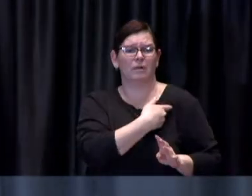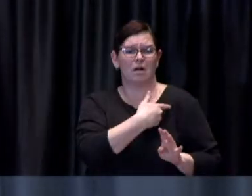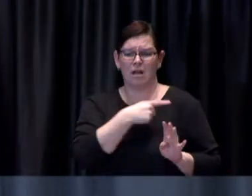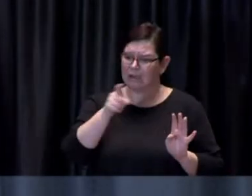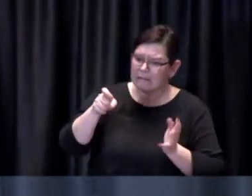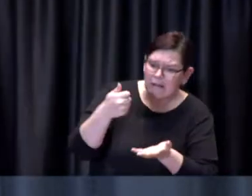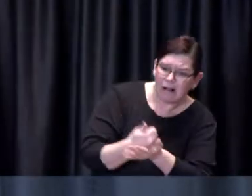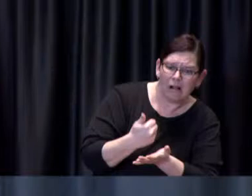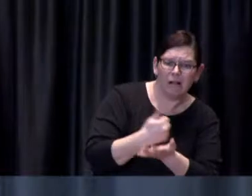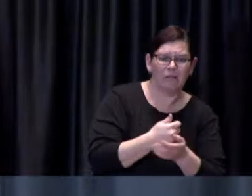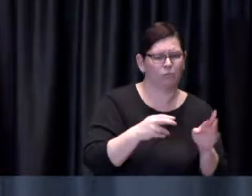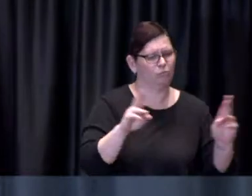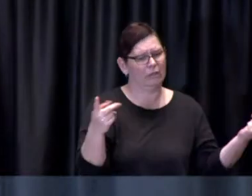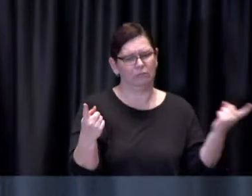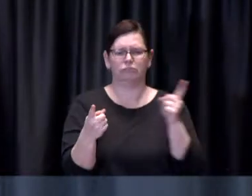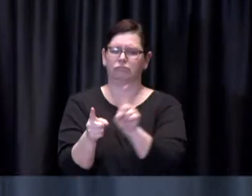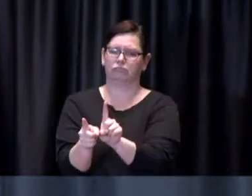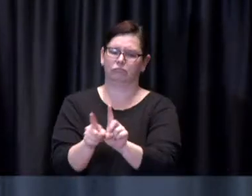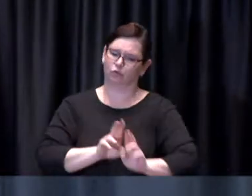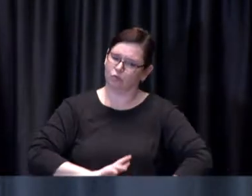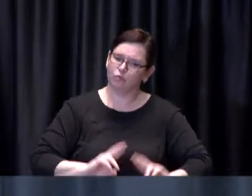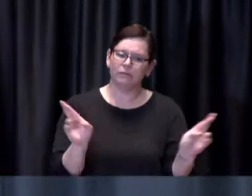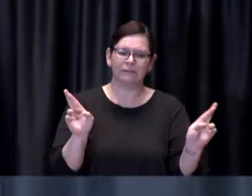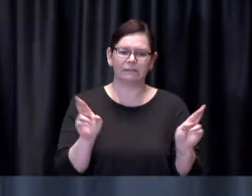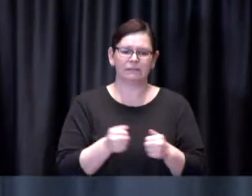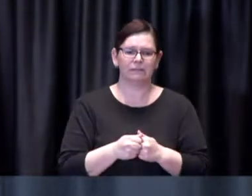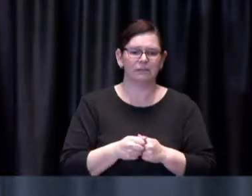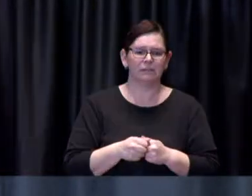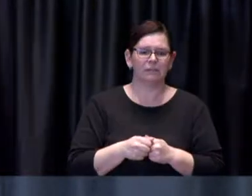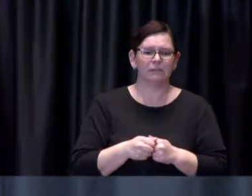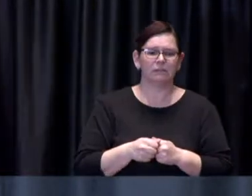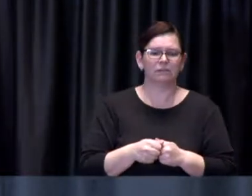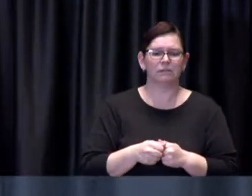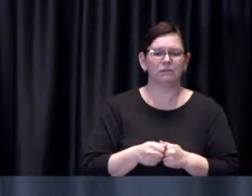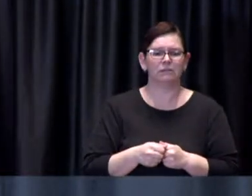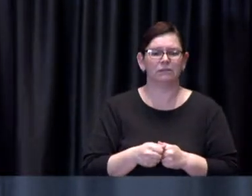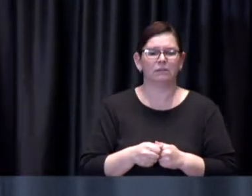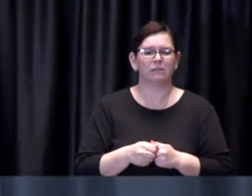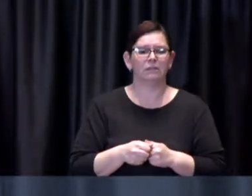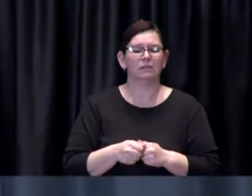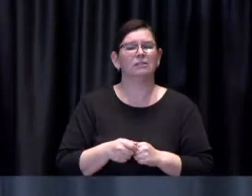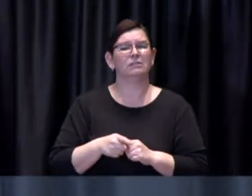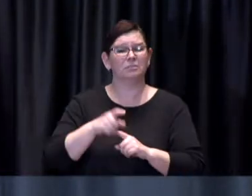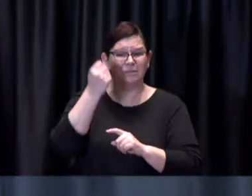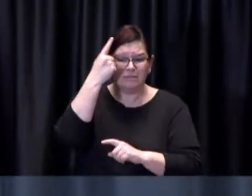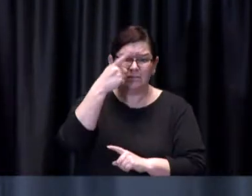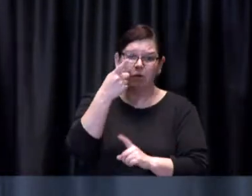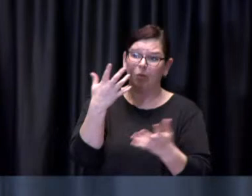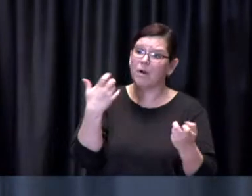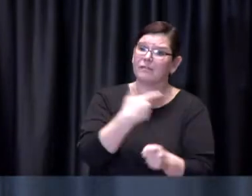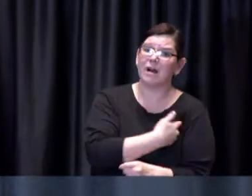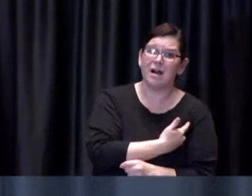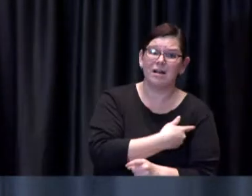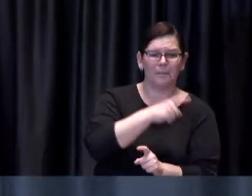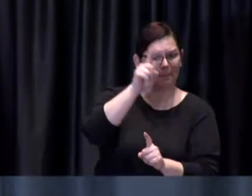I remind everyone that vaccinations are only available by appointment and are not available on a walk-in basis at this time.